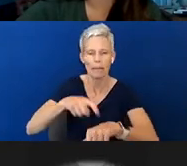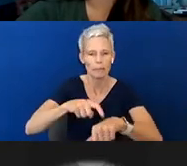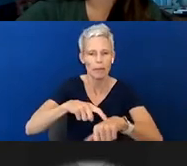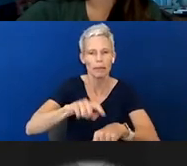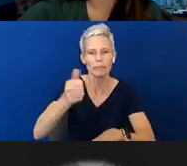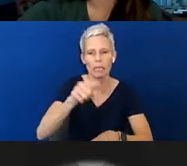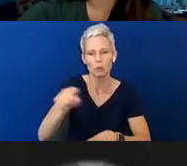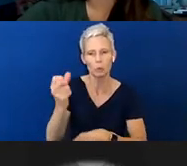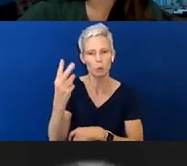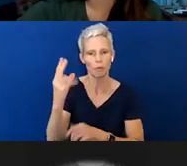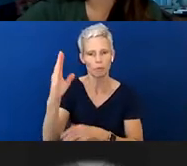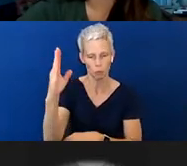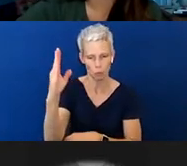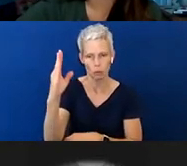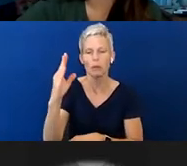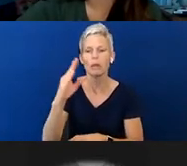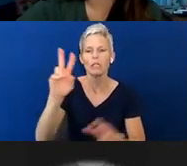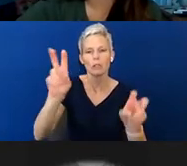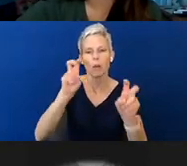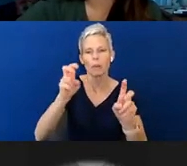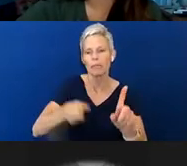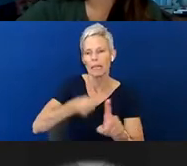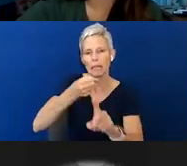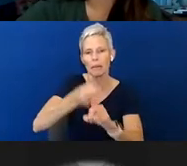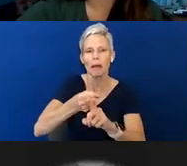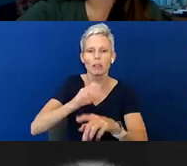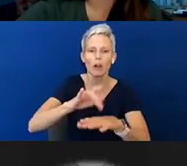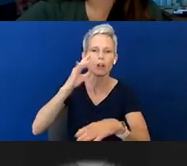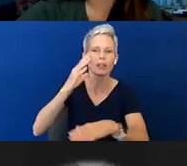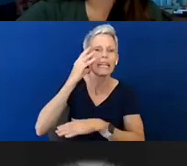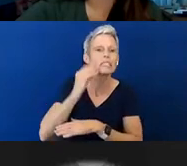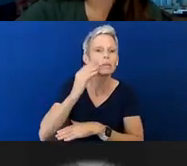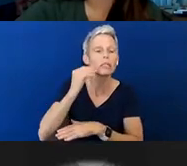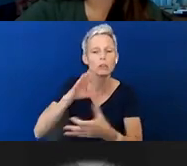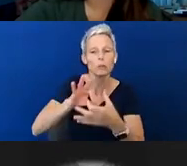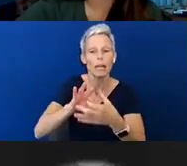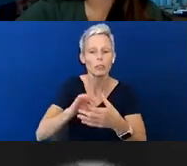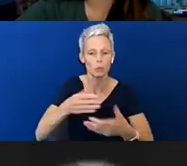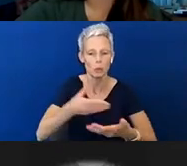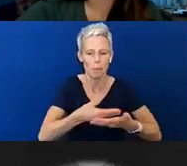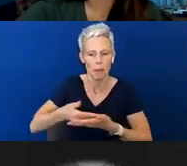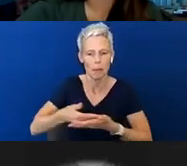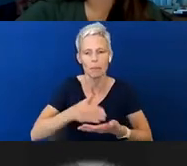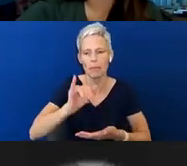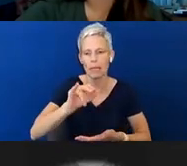on the impact of early experiences on the infant brain presented by Paula Pittman from Sky High.